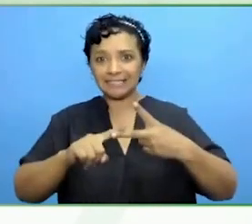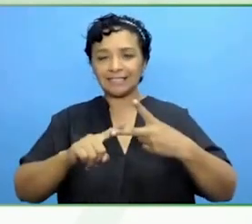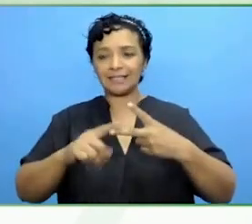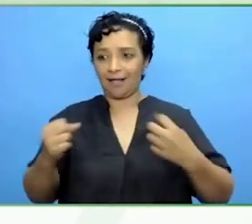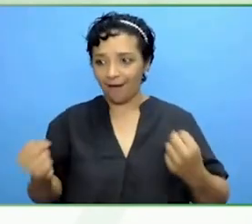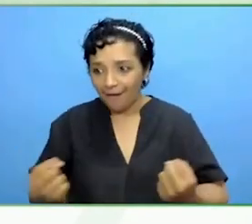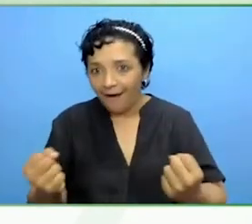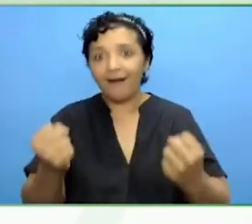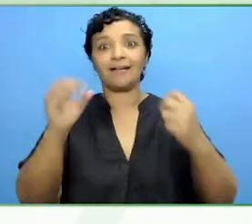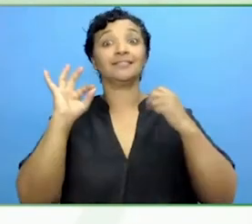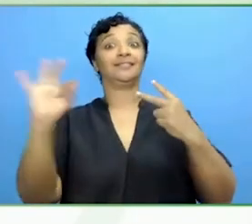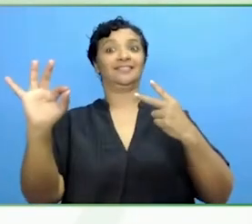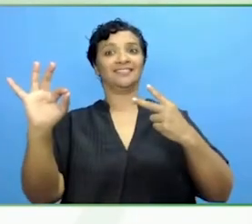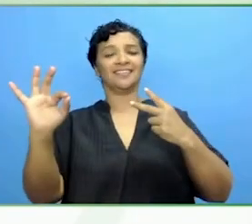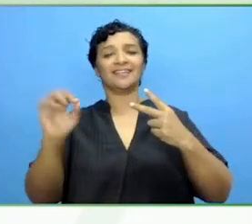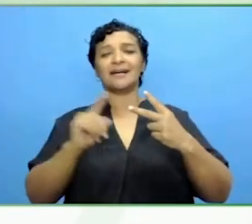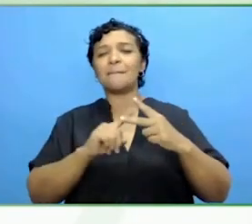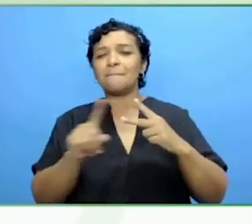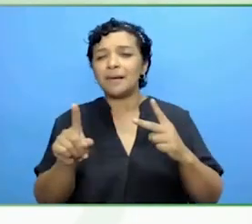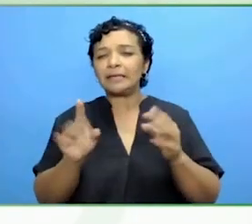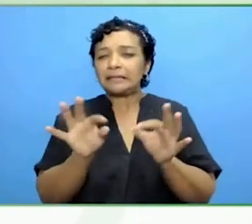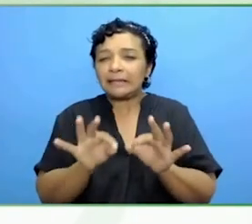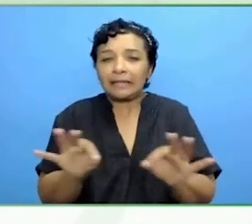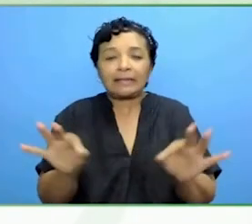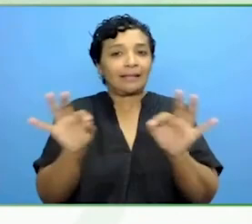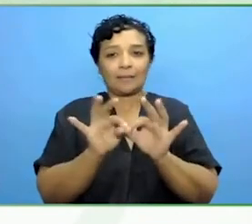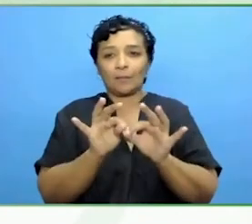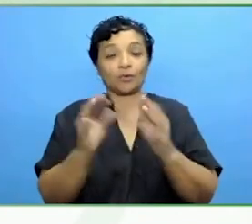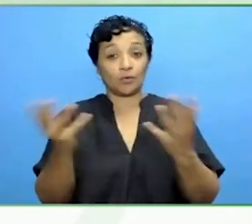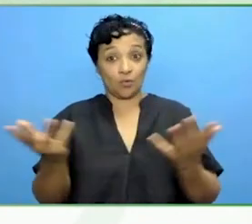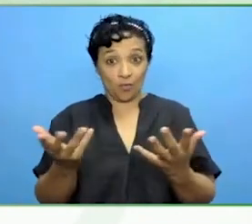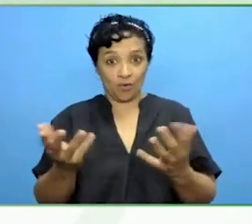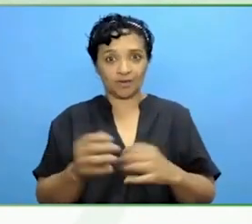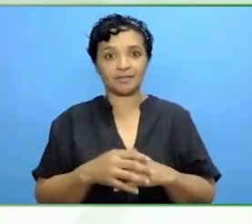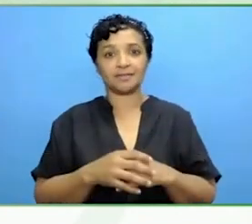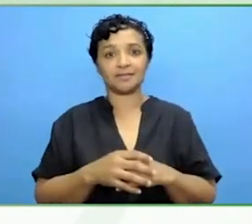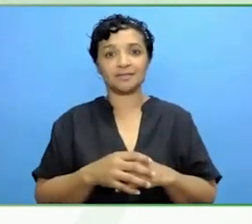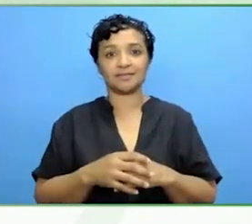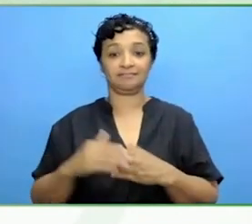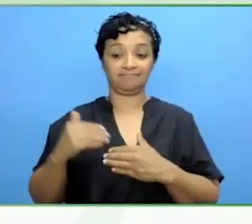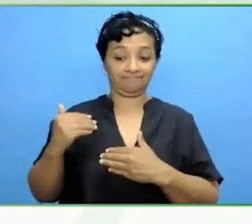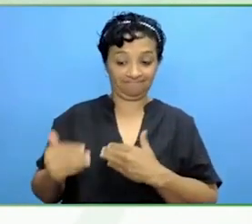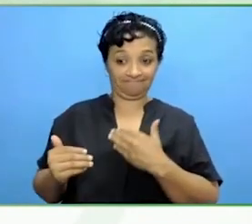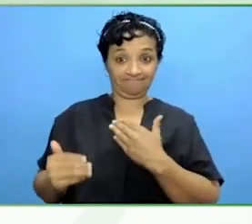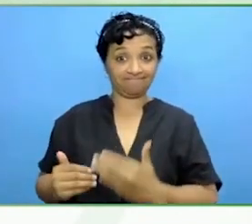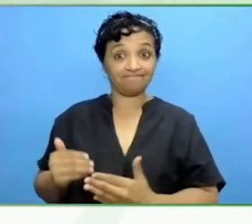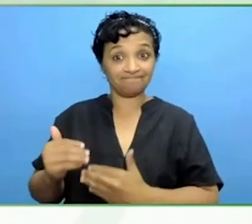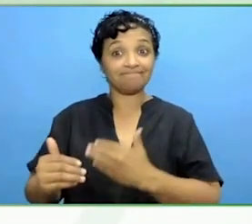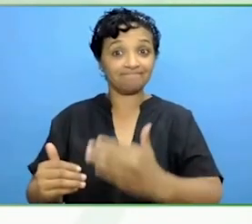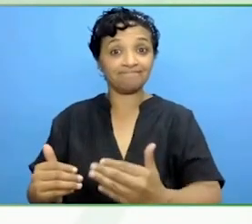What is important? For every C-Suite out there listening into this conversation,